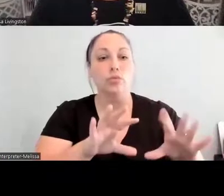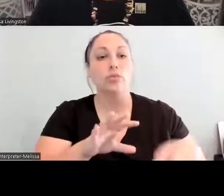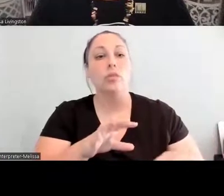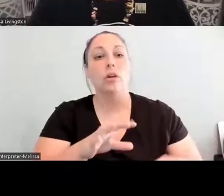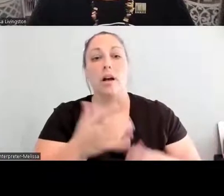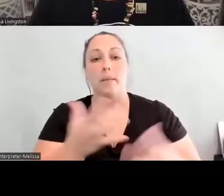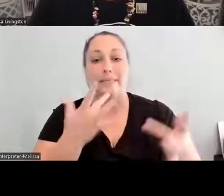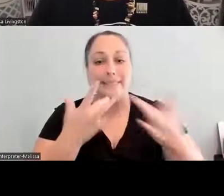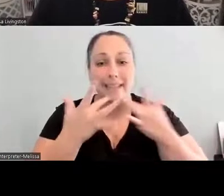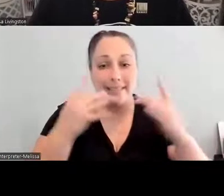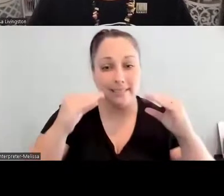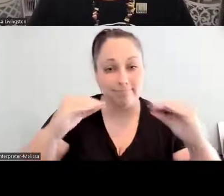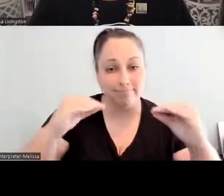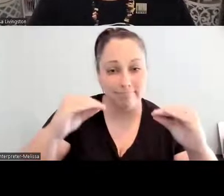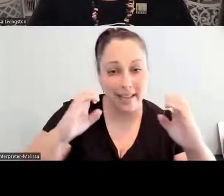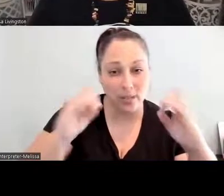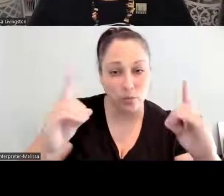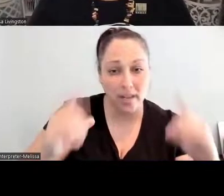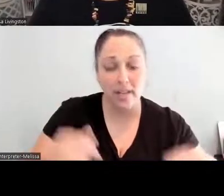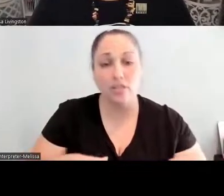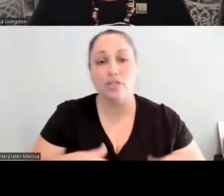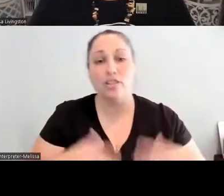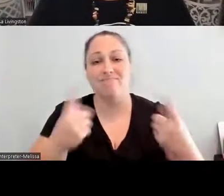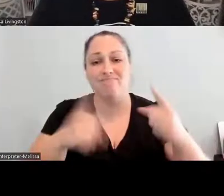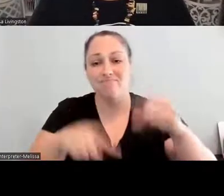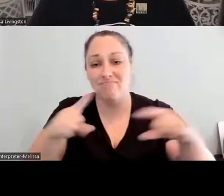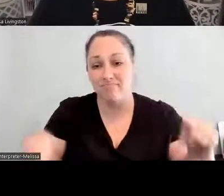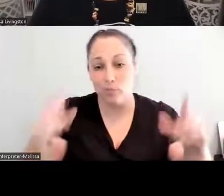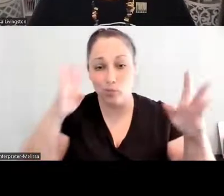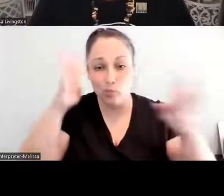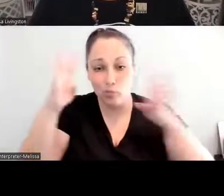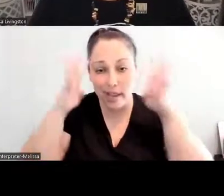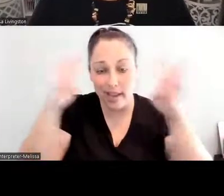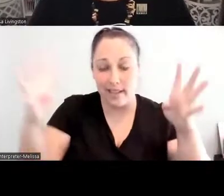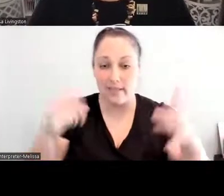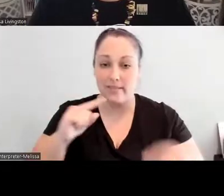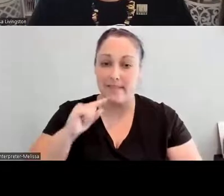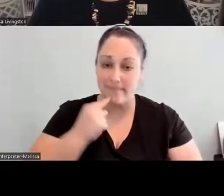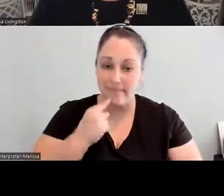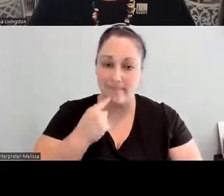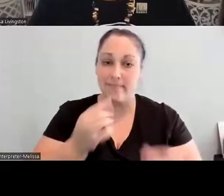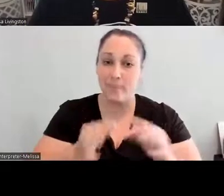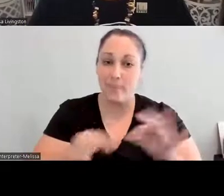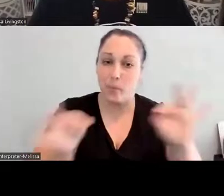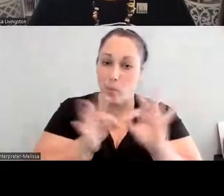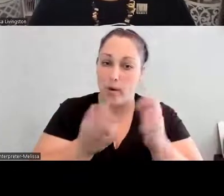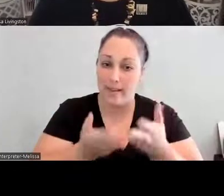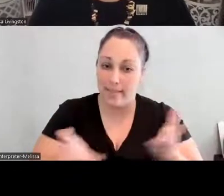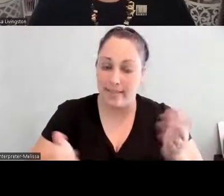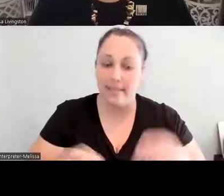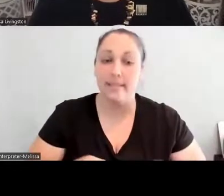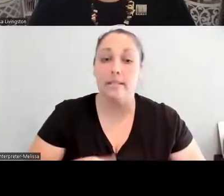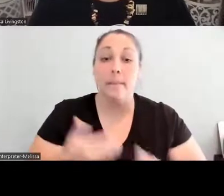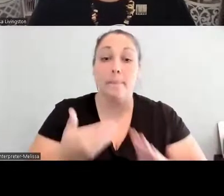doing all of these different critical creative things. Before the pandemic we were, you know, meeting more in person,